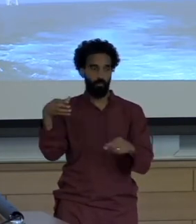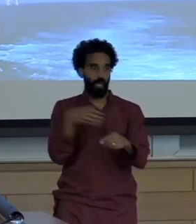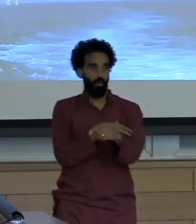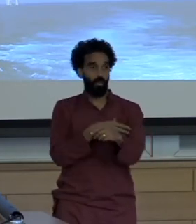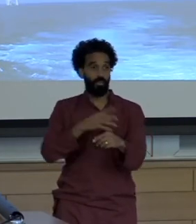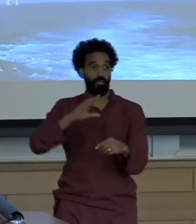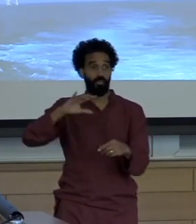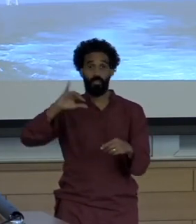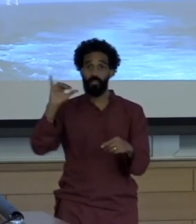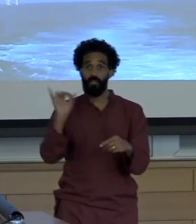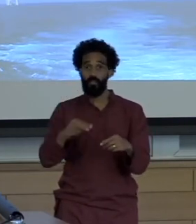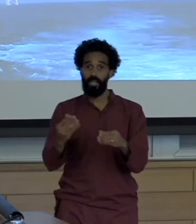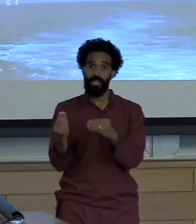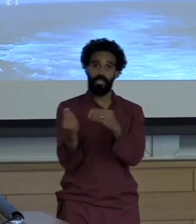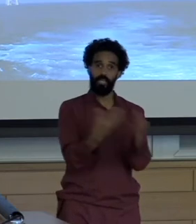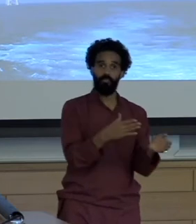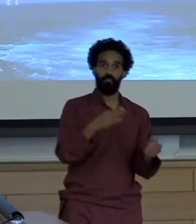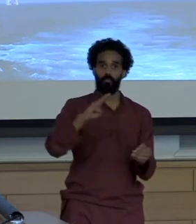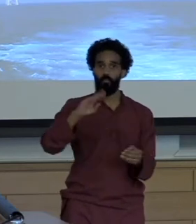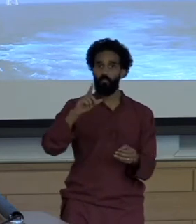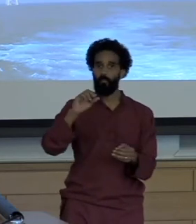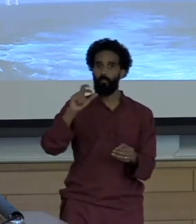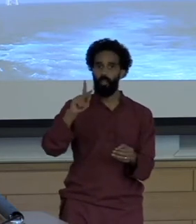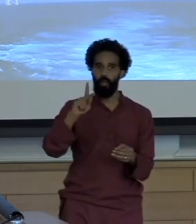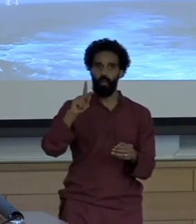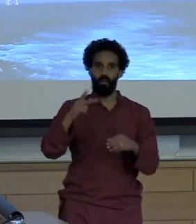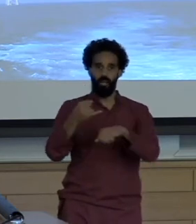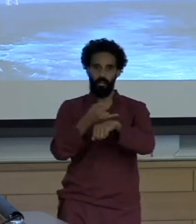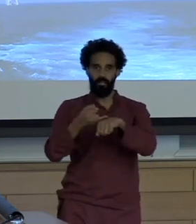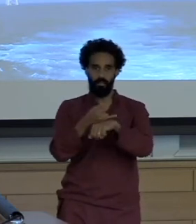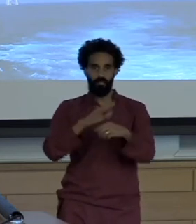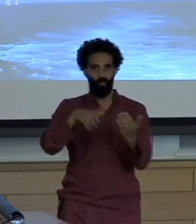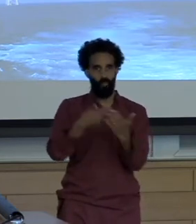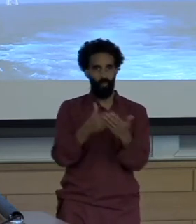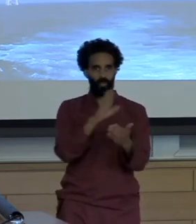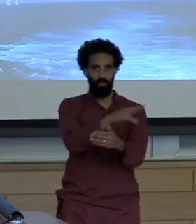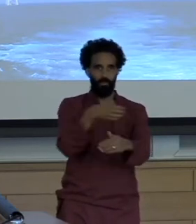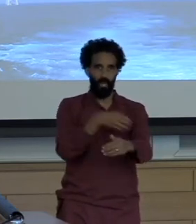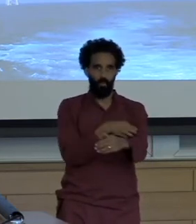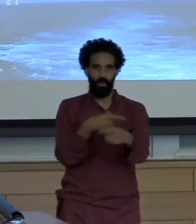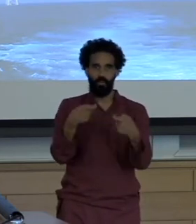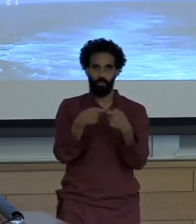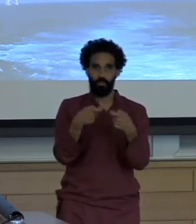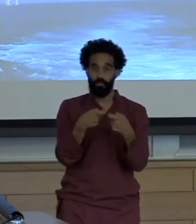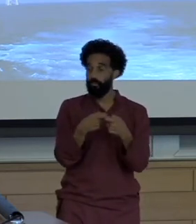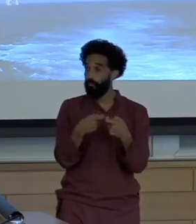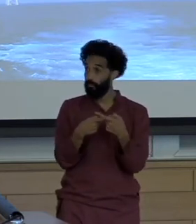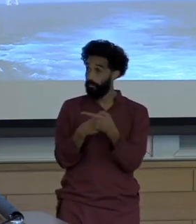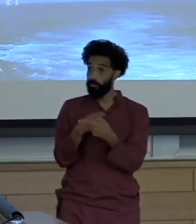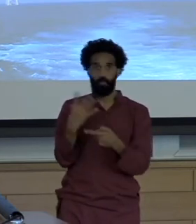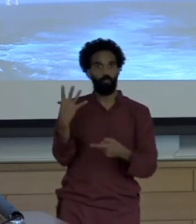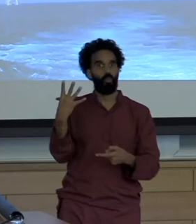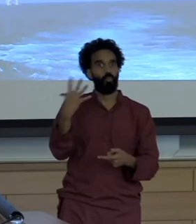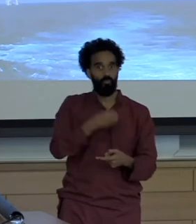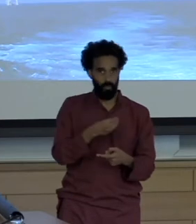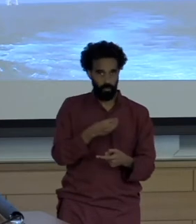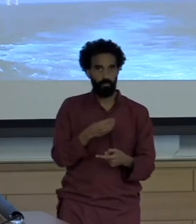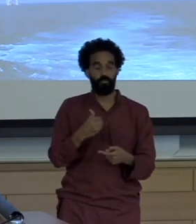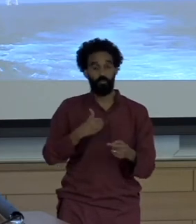on Block Island And they're beautiful to see I encourage you to go out there and take a look it is breathtaking